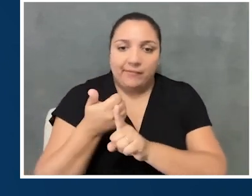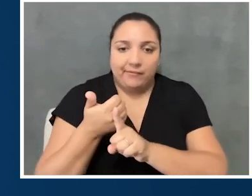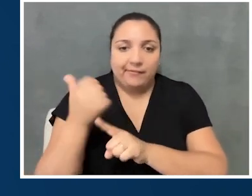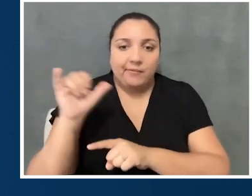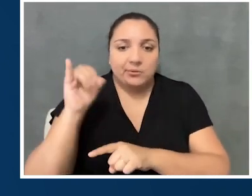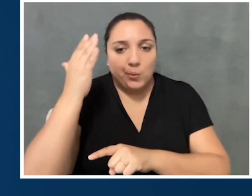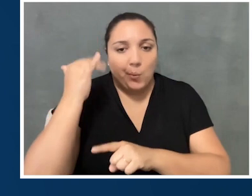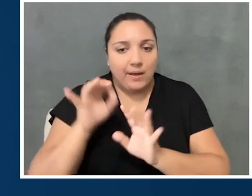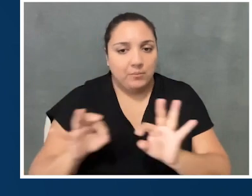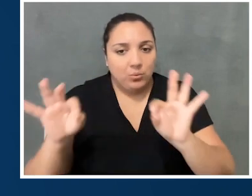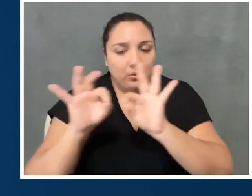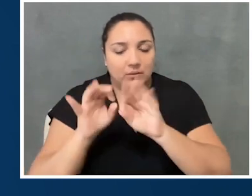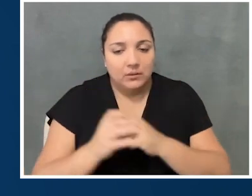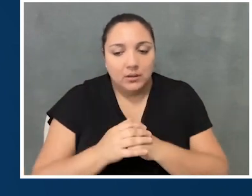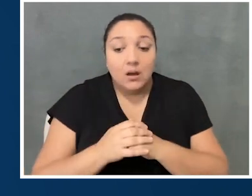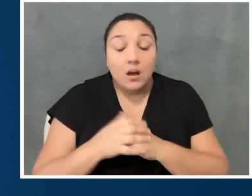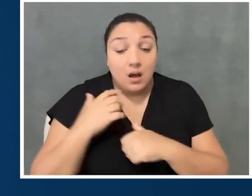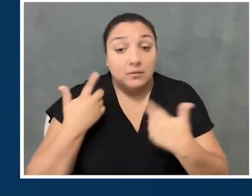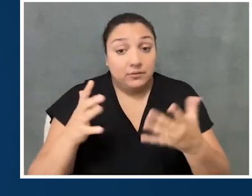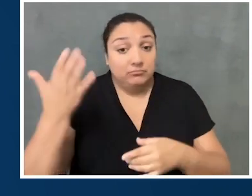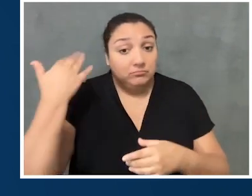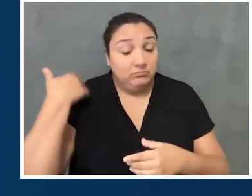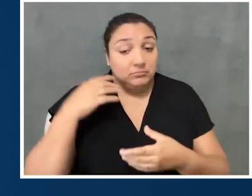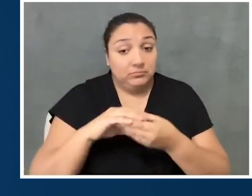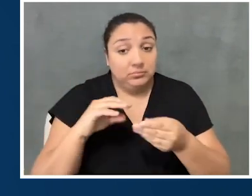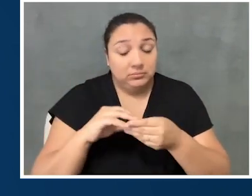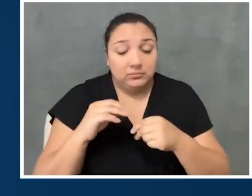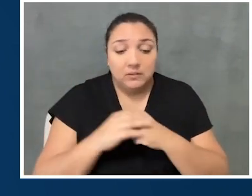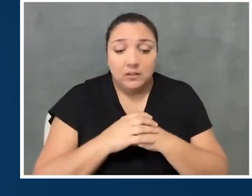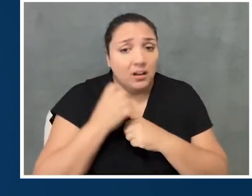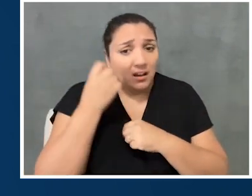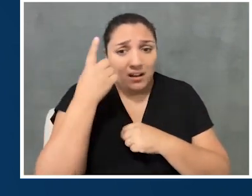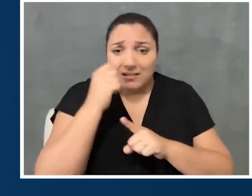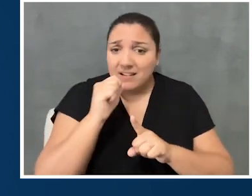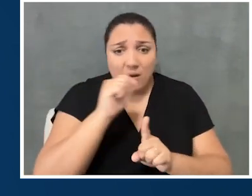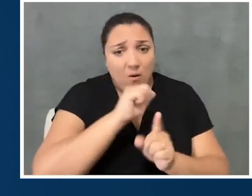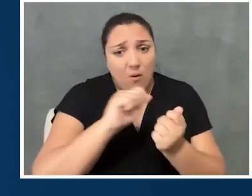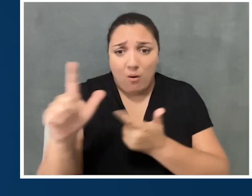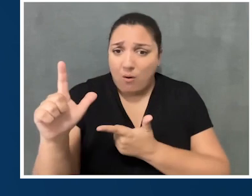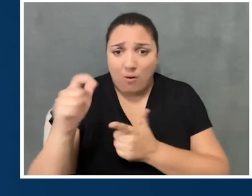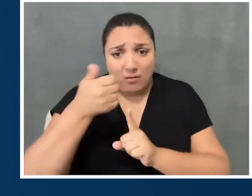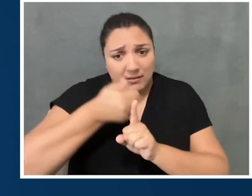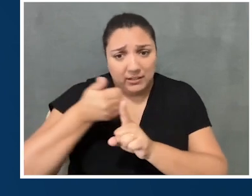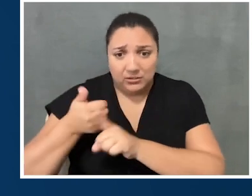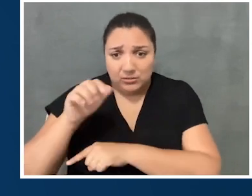Because as I said, initially, not necessarily every organization or every employer has one.